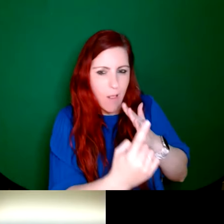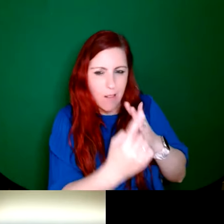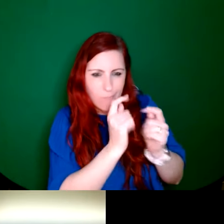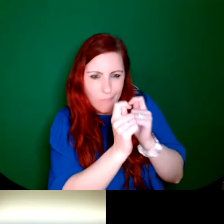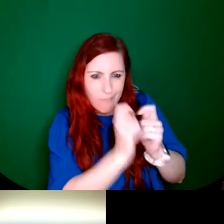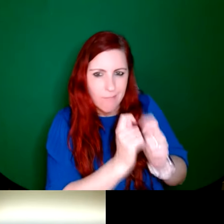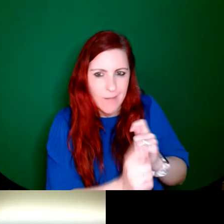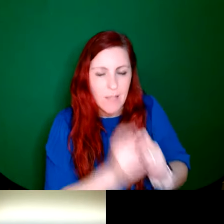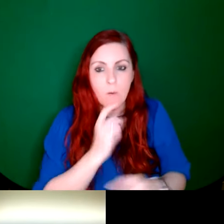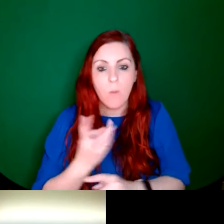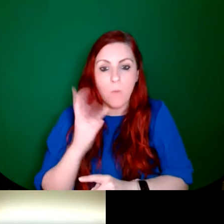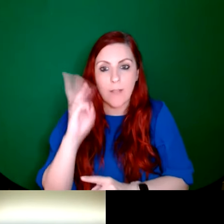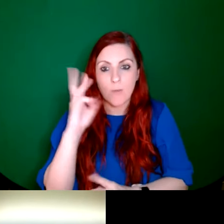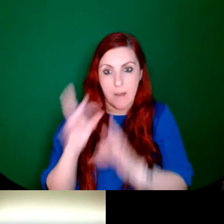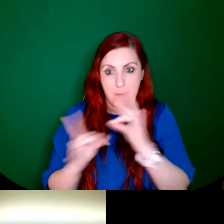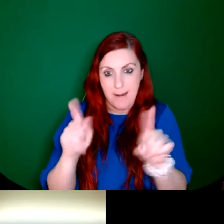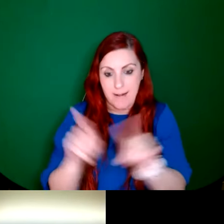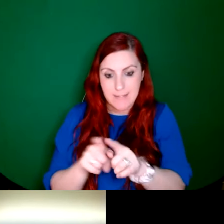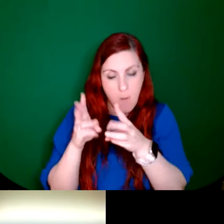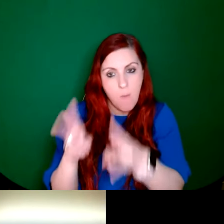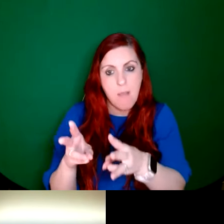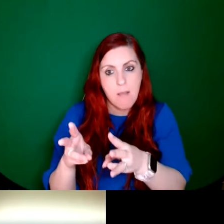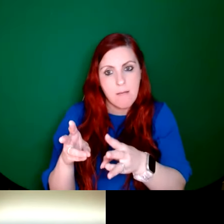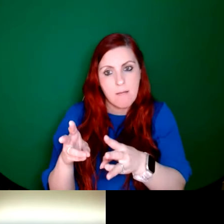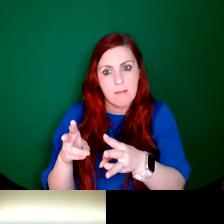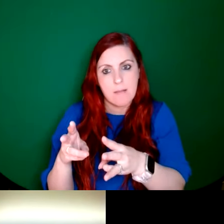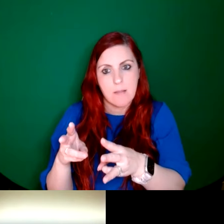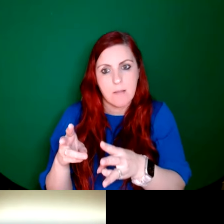made in this way, they there's just the're quite insipid, the designs, the, the